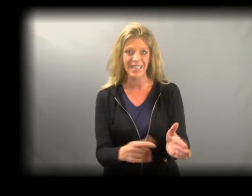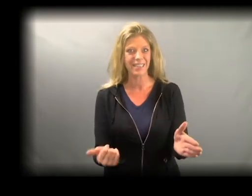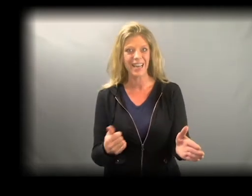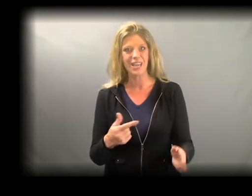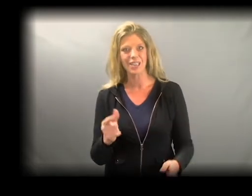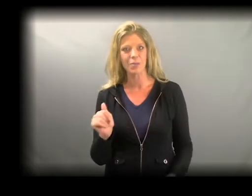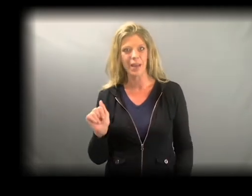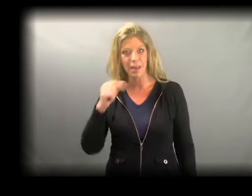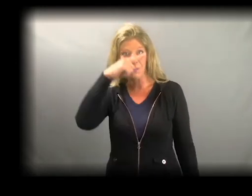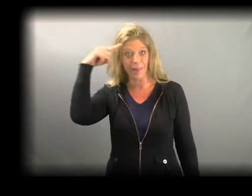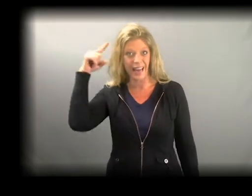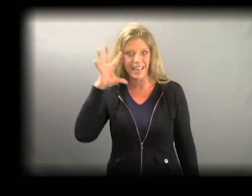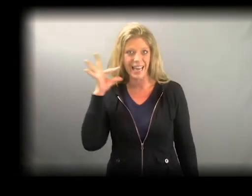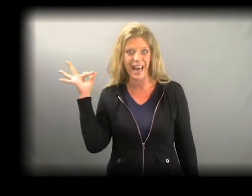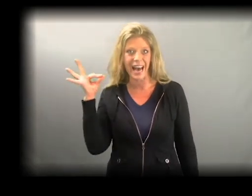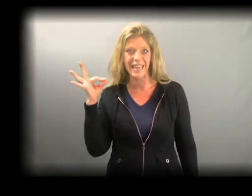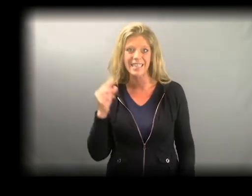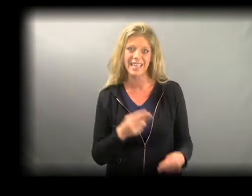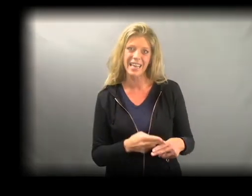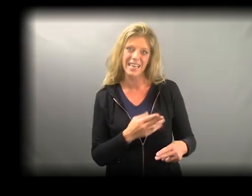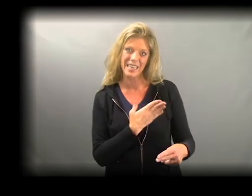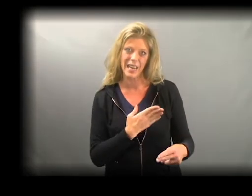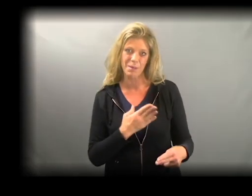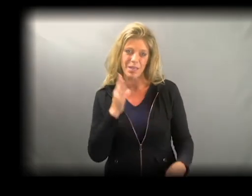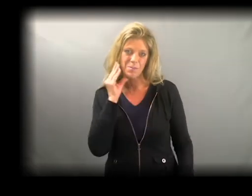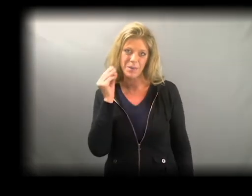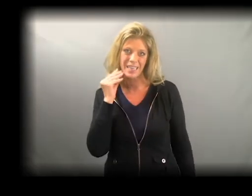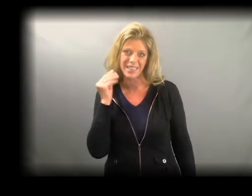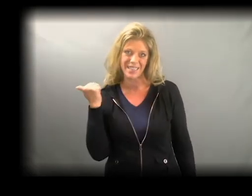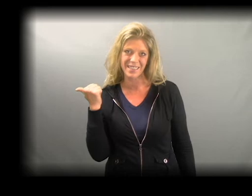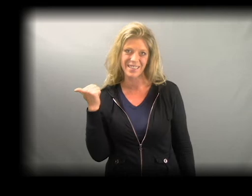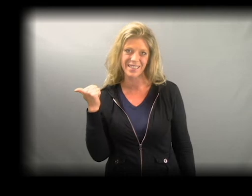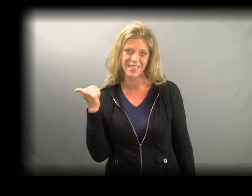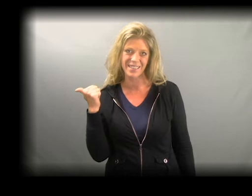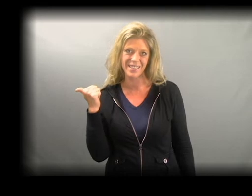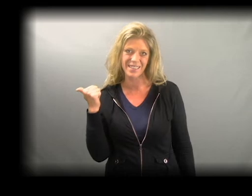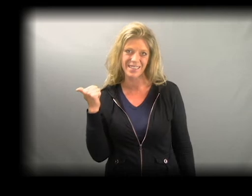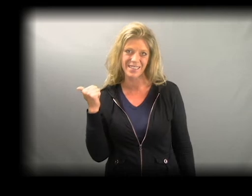Once upon a time, there was a long-haired llama who enjoyed giving rides to Once upon a time, there was a long-haired llama who enjoyed giving rides to a Once upon a time, there was a long-haired llama who enjoyed giving rides to a black Once upon a time, there was a long-haired llama who enjoyed giving rides to a black cat Once upon a time, there was a long-haired llama who enjoyed giving rides to a black cat named Once upon a time, there was a long-haired llama who enjoyed giving rides to a black cat named Peaches.